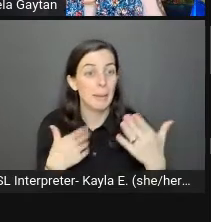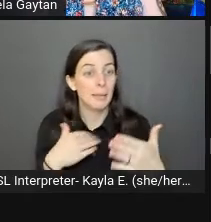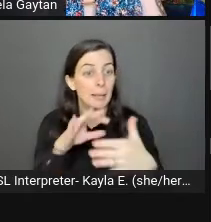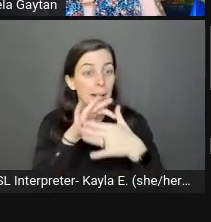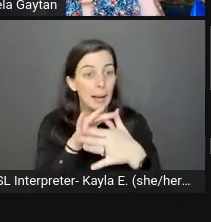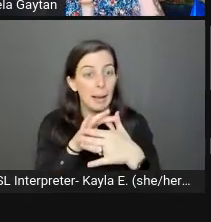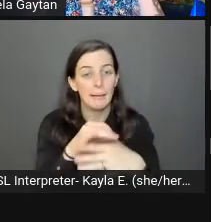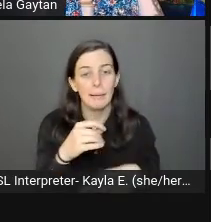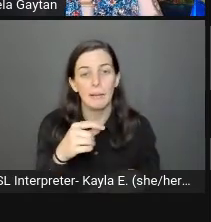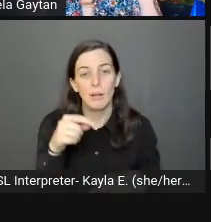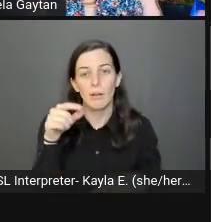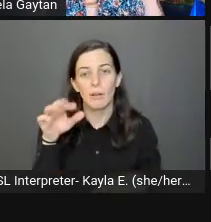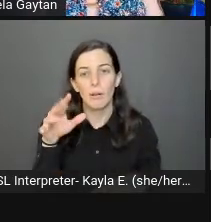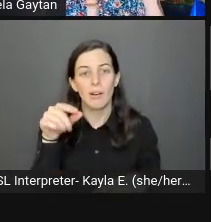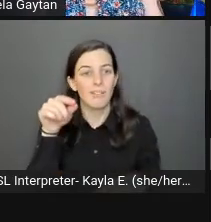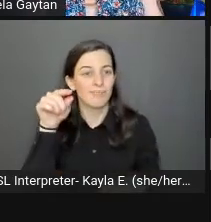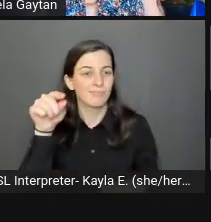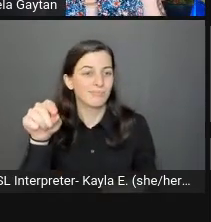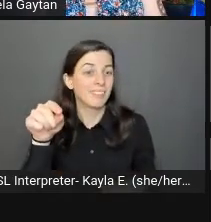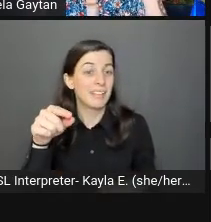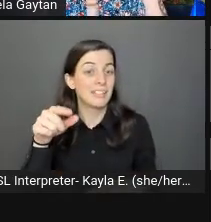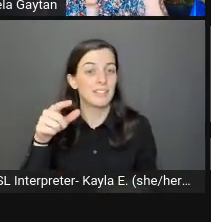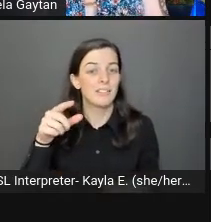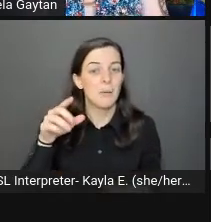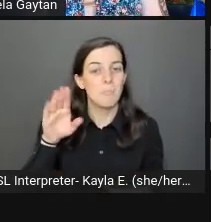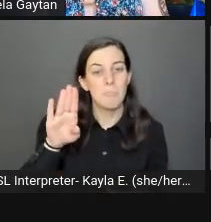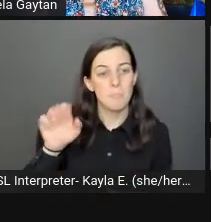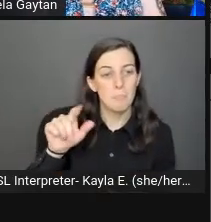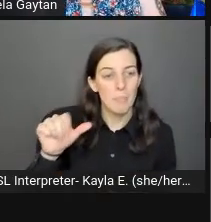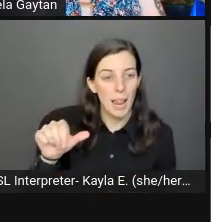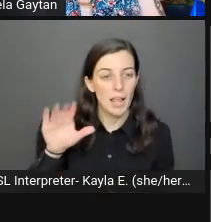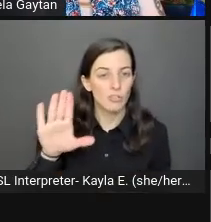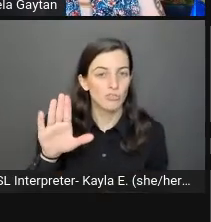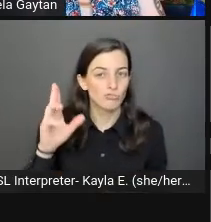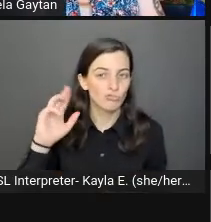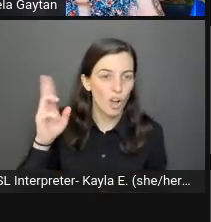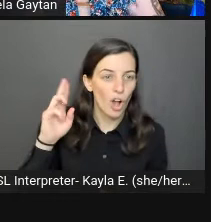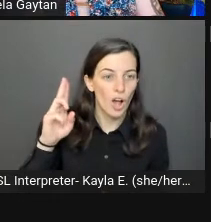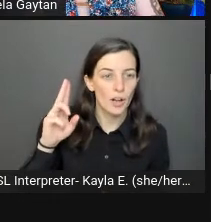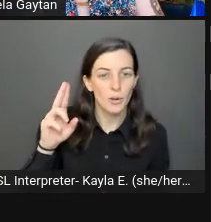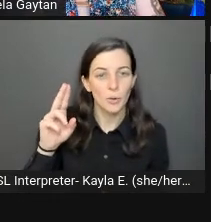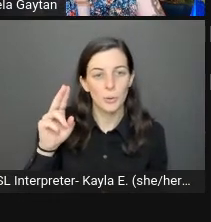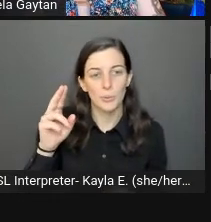he is smiling," that might be all that I put for the alt text.